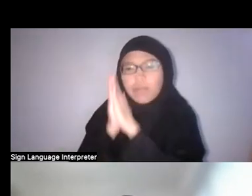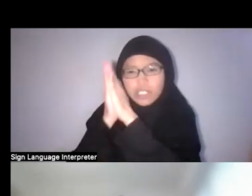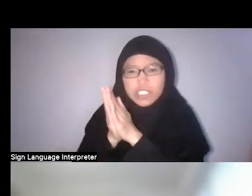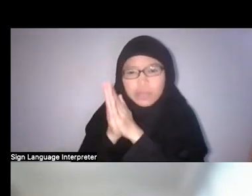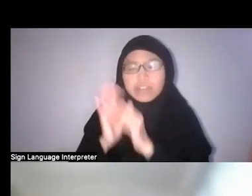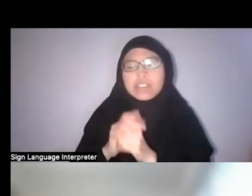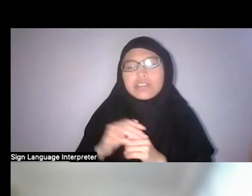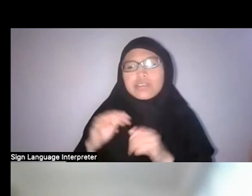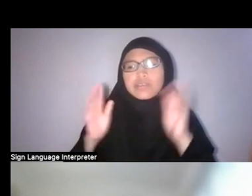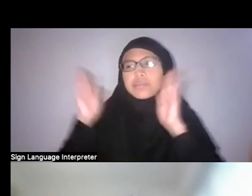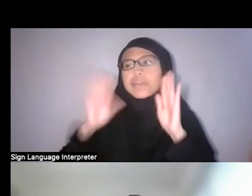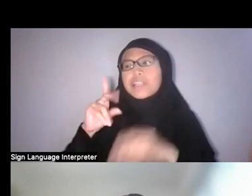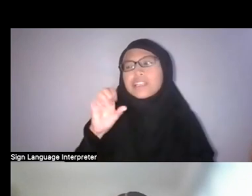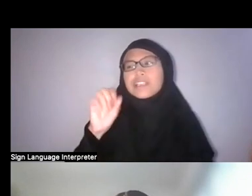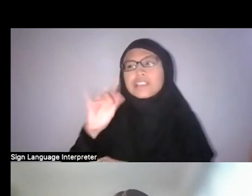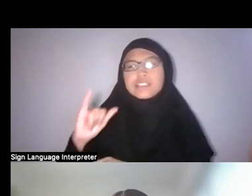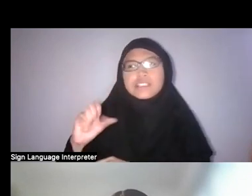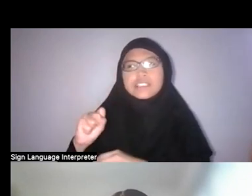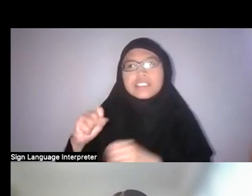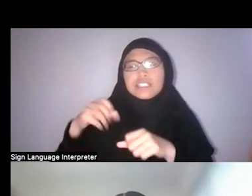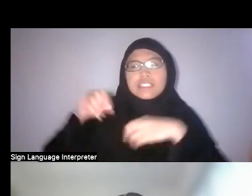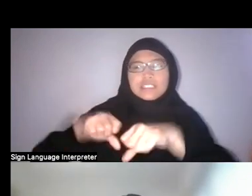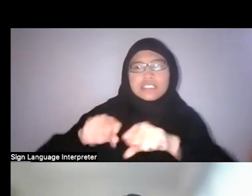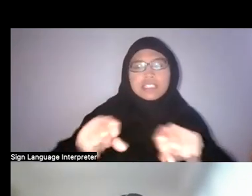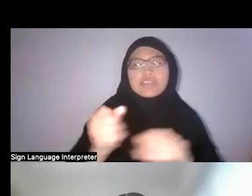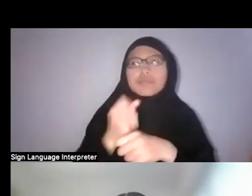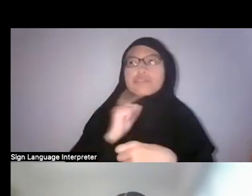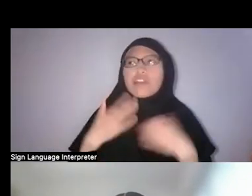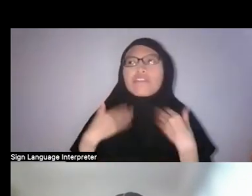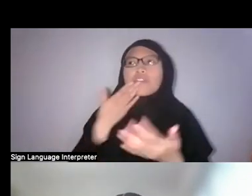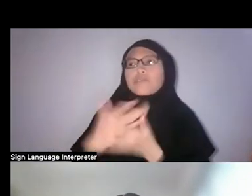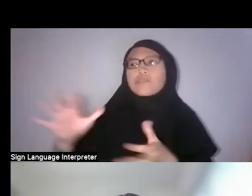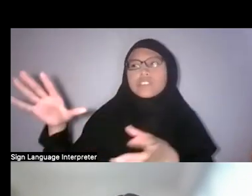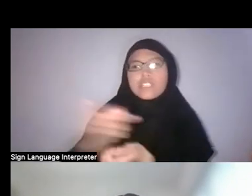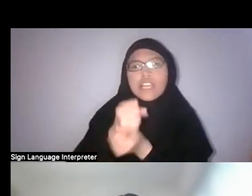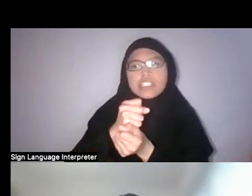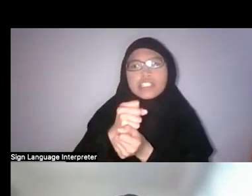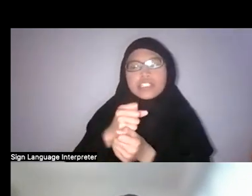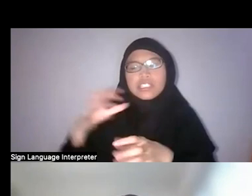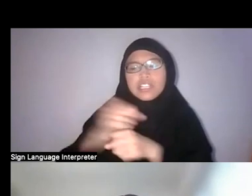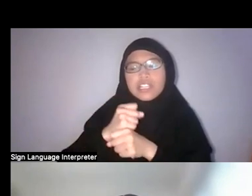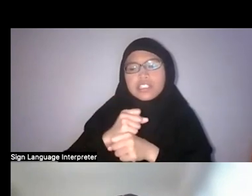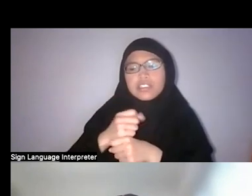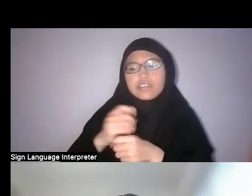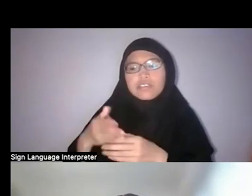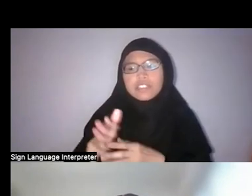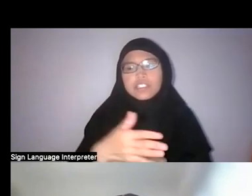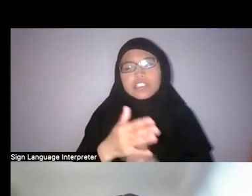It’s also about recognising that the “emigre communities” of Singapore had at one point in time adopted many of these different,